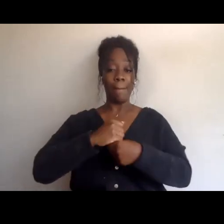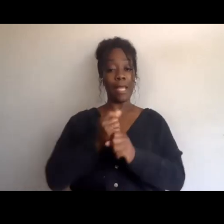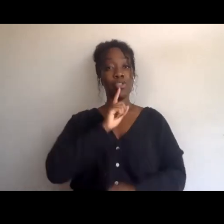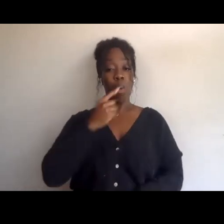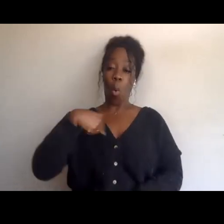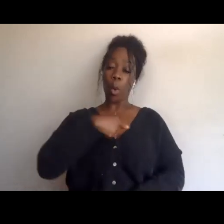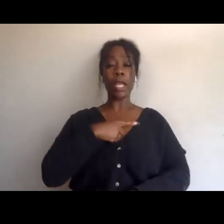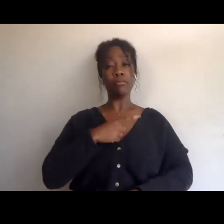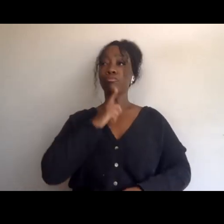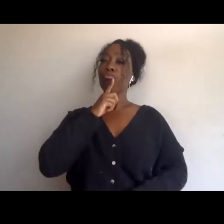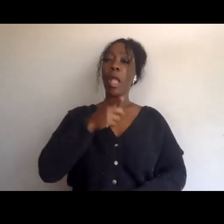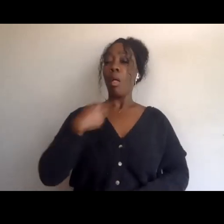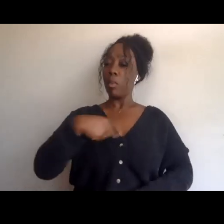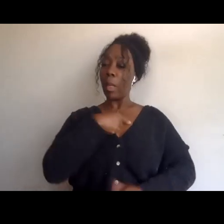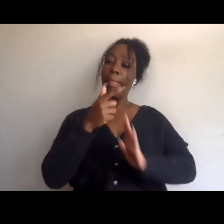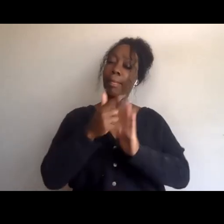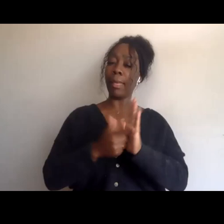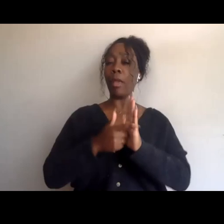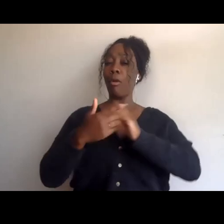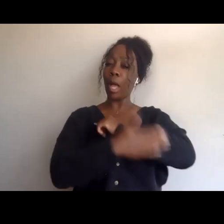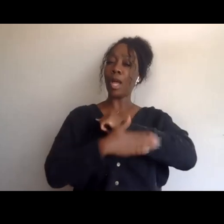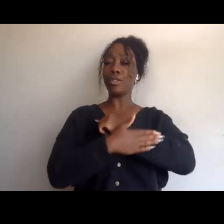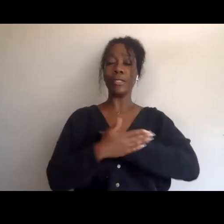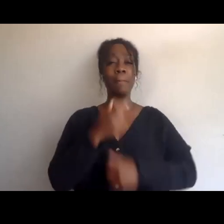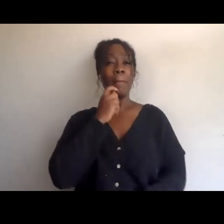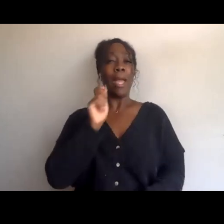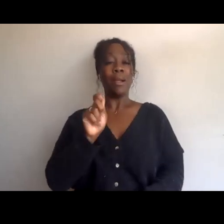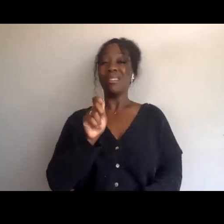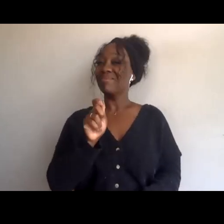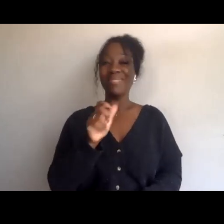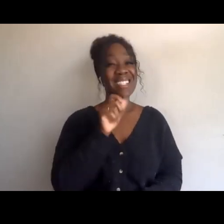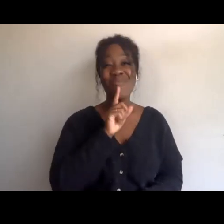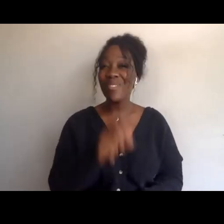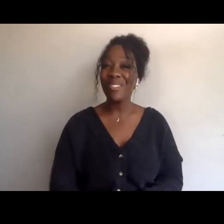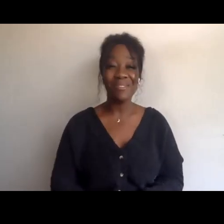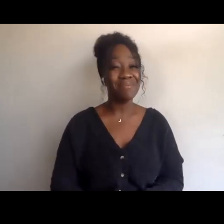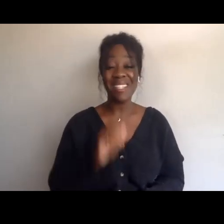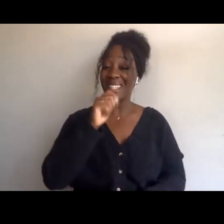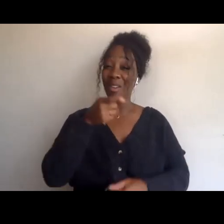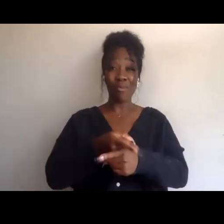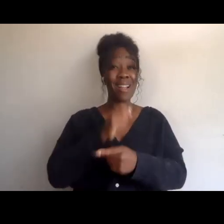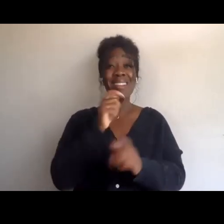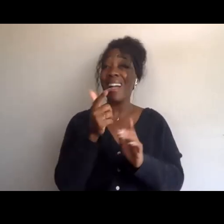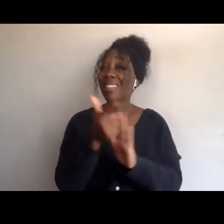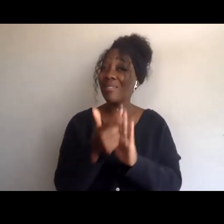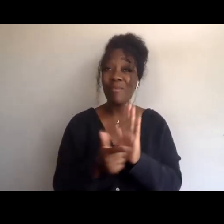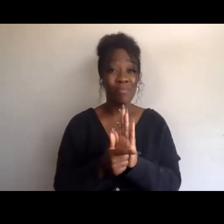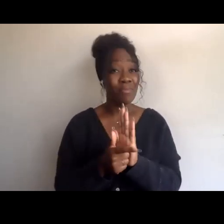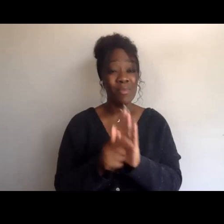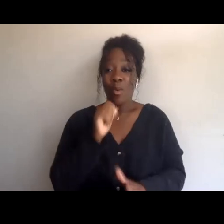and so therefore our existence is not legitimate because we have no grounds to be here.